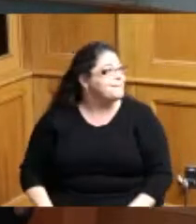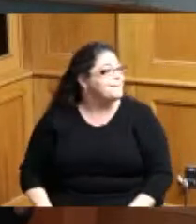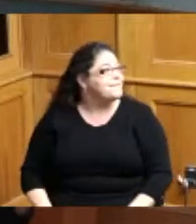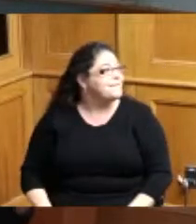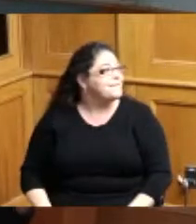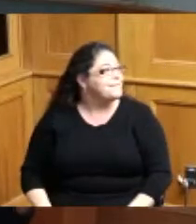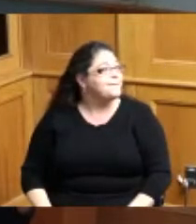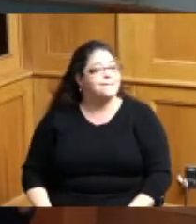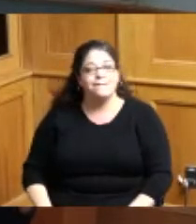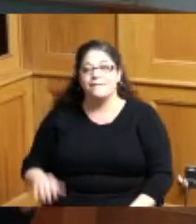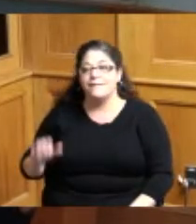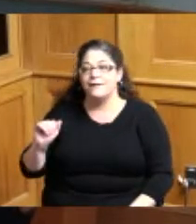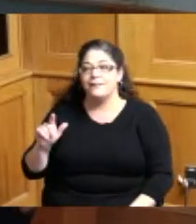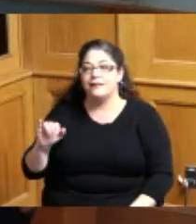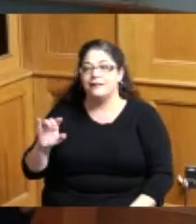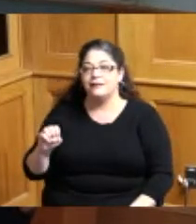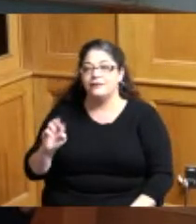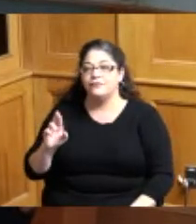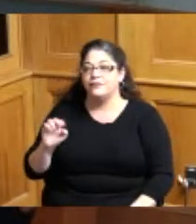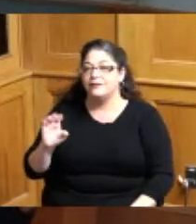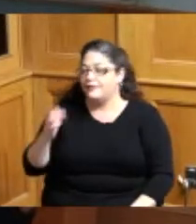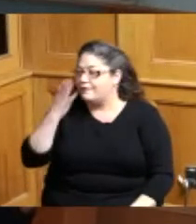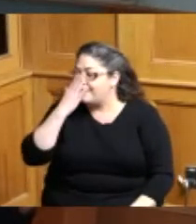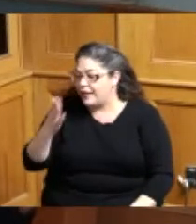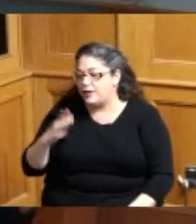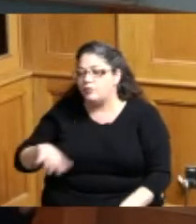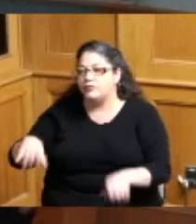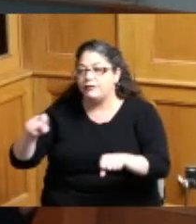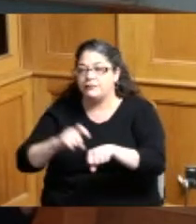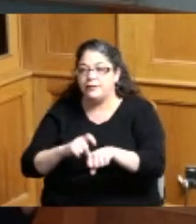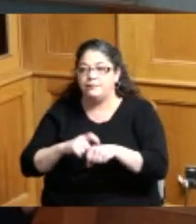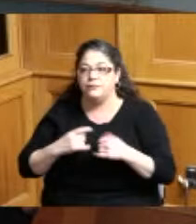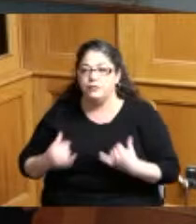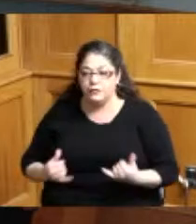want to thank you Madam President for the time that we took today I think it was very important